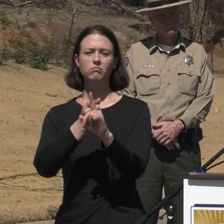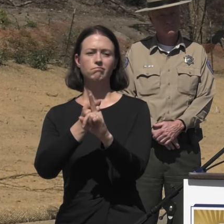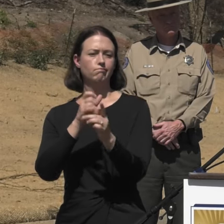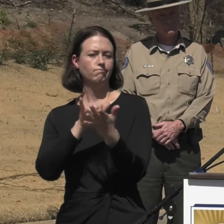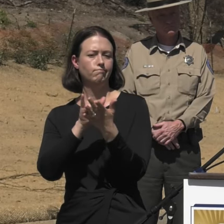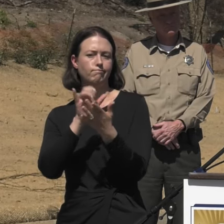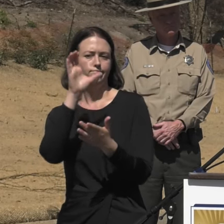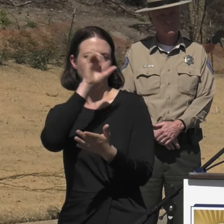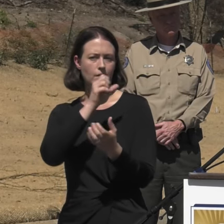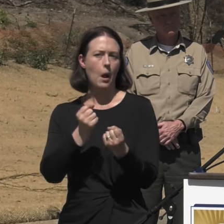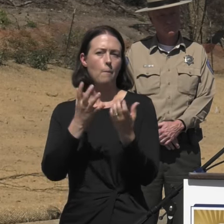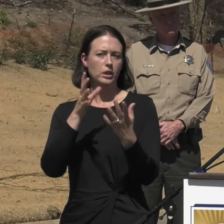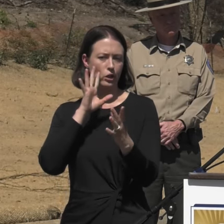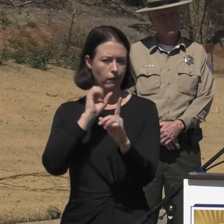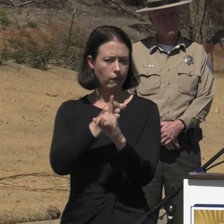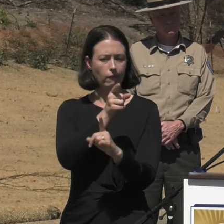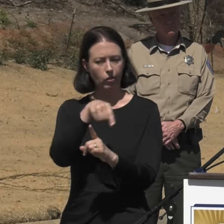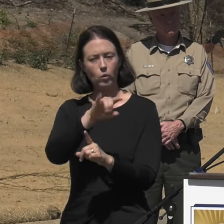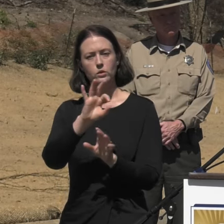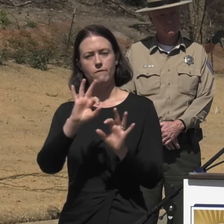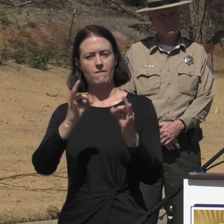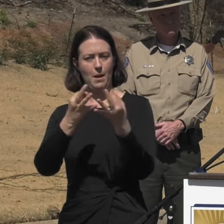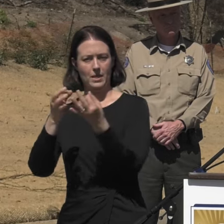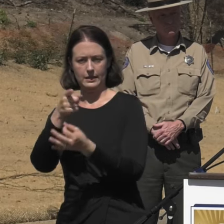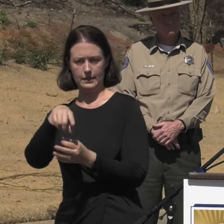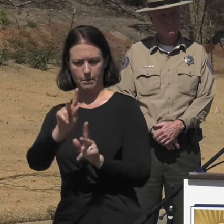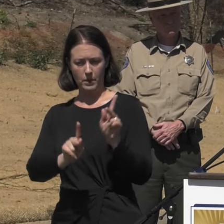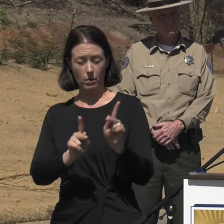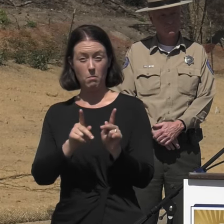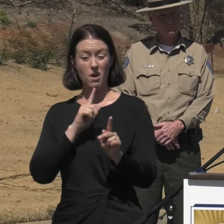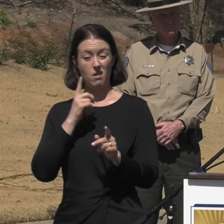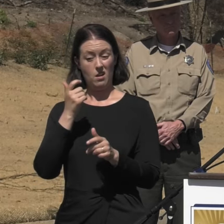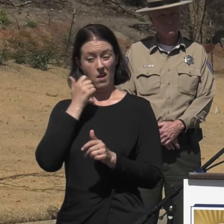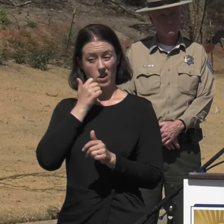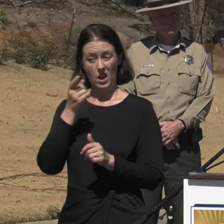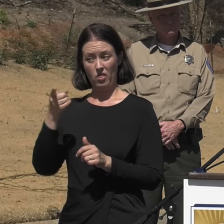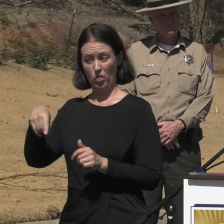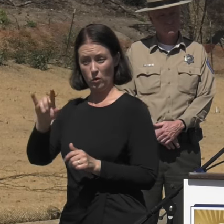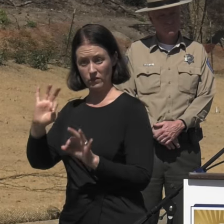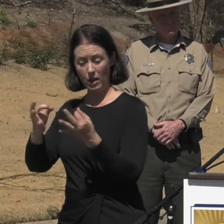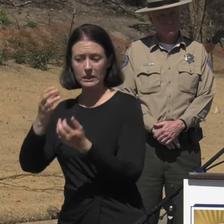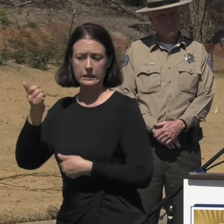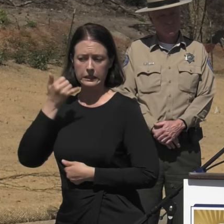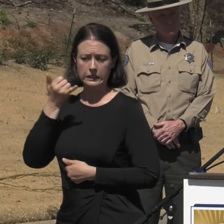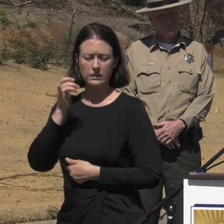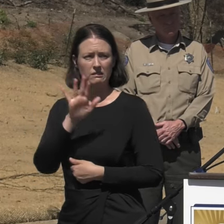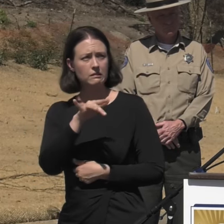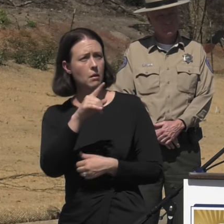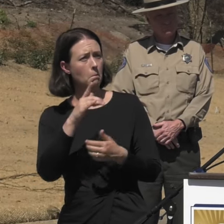But I can tell you that we take those calls every day, and one of the major milestones they've been worried about is when can they get back to their homes,